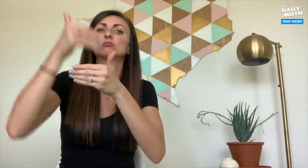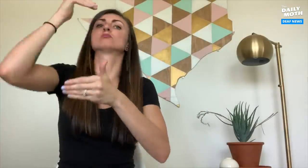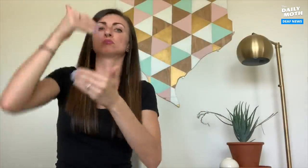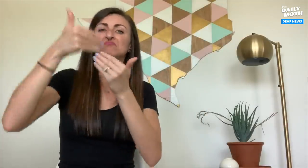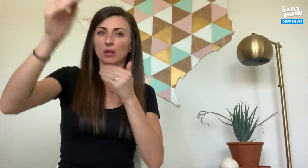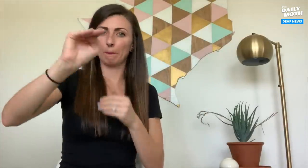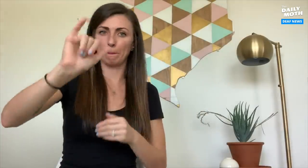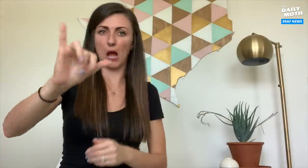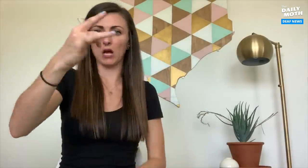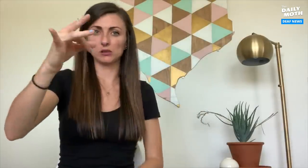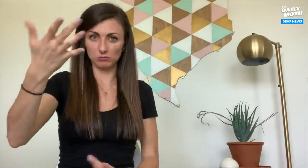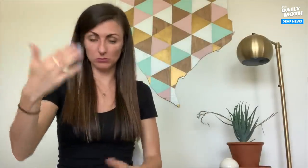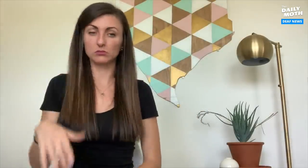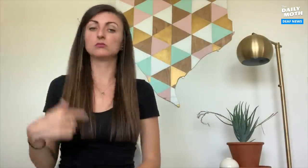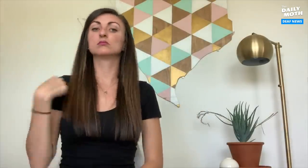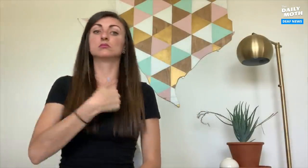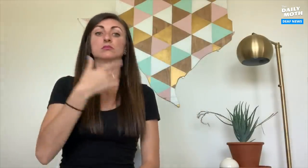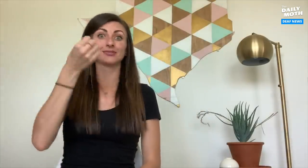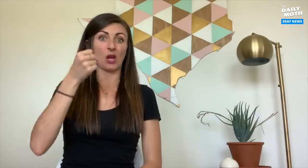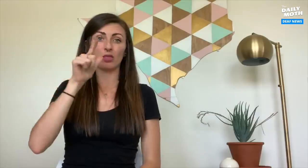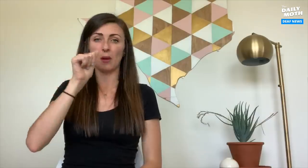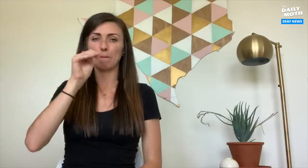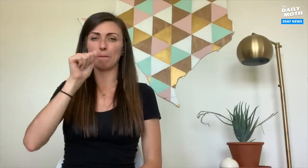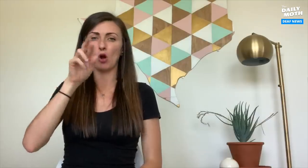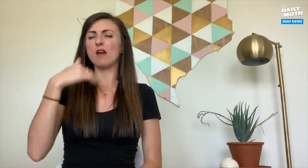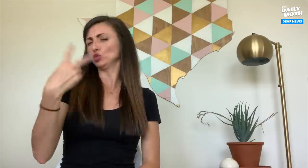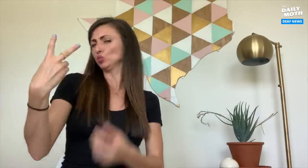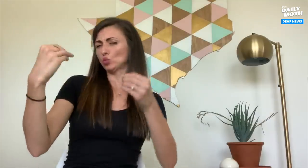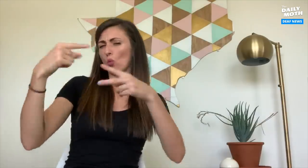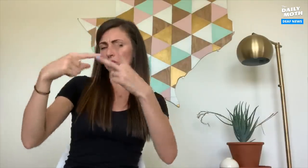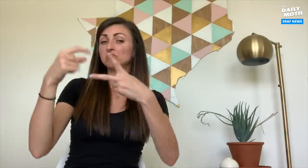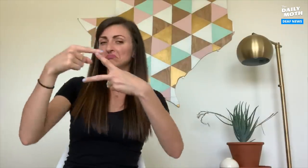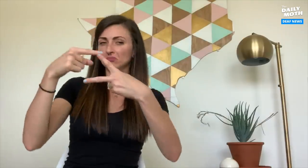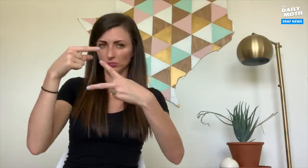the phase two of our reopening economy on May 18. In South Lamar - we have two storefront restaurants -